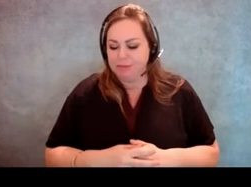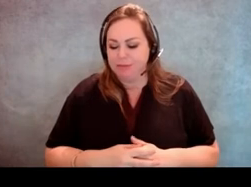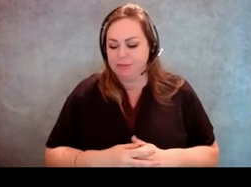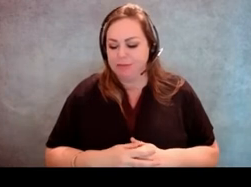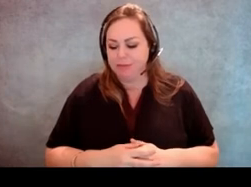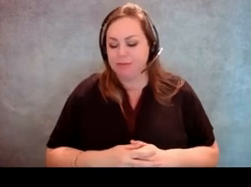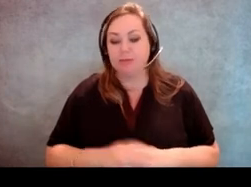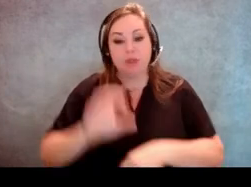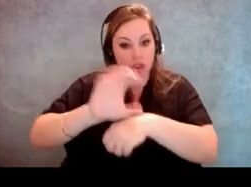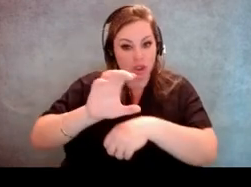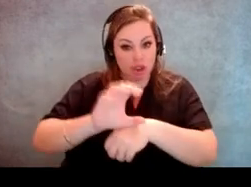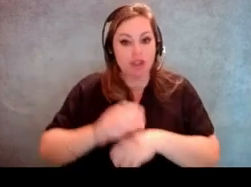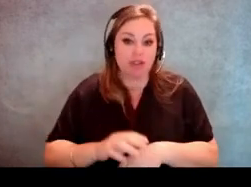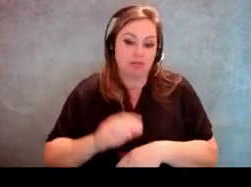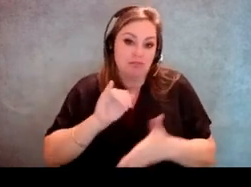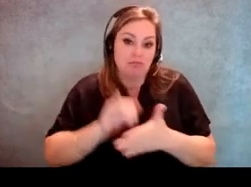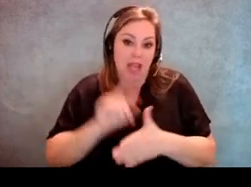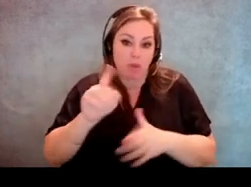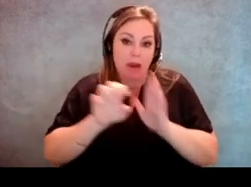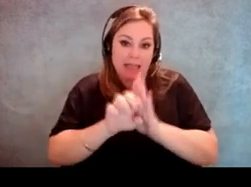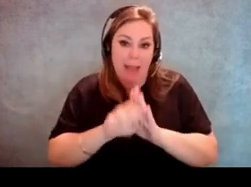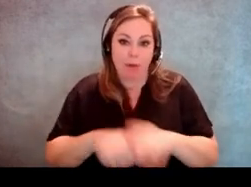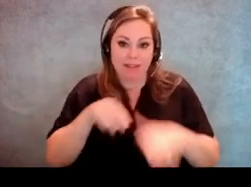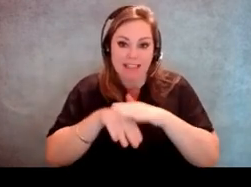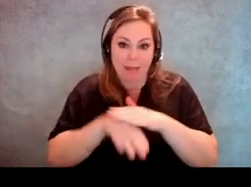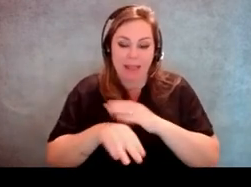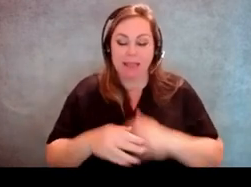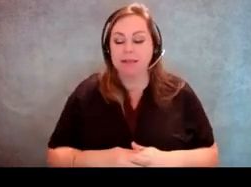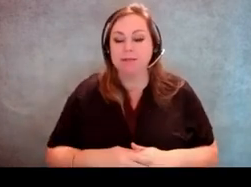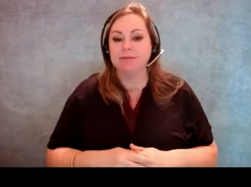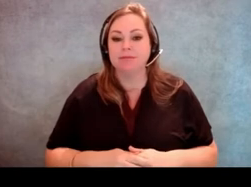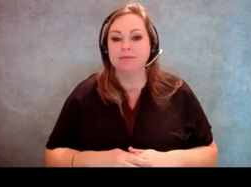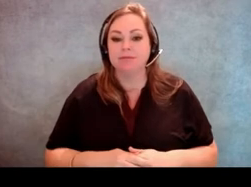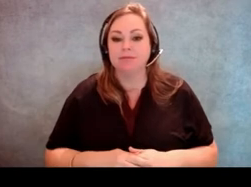Churches come up a lot for accessibility questions. Generally speaking,